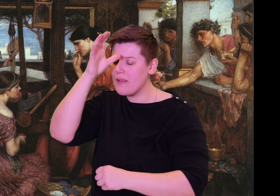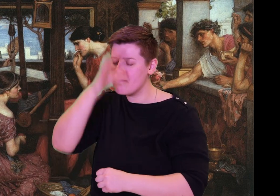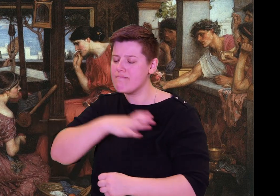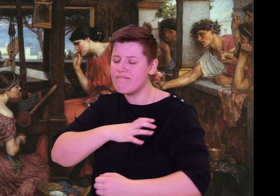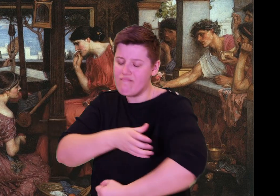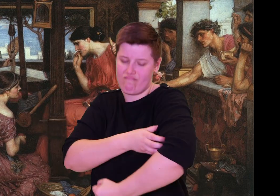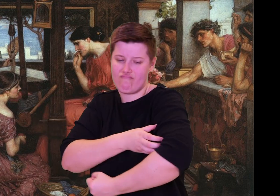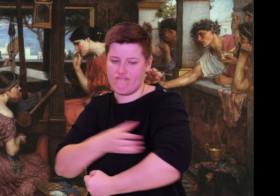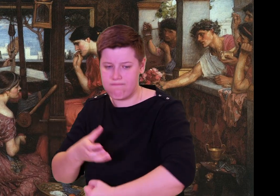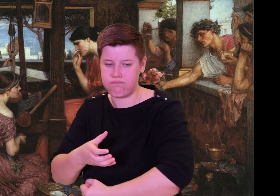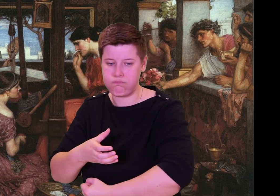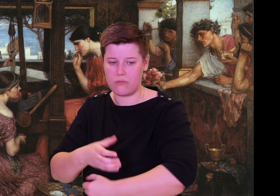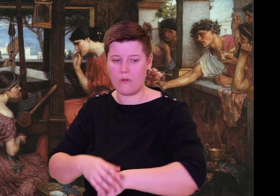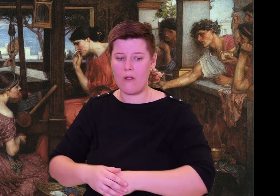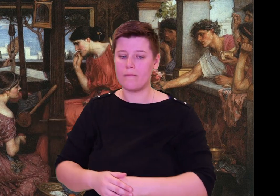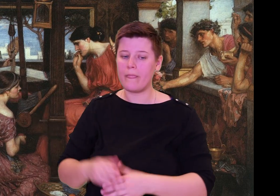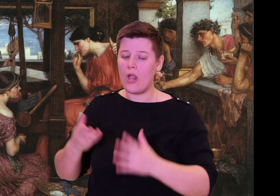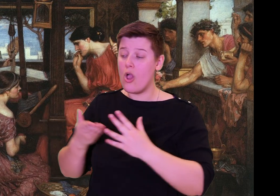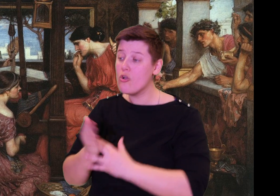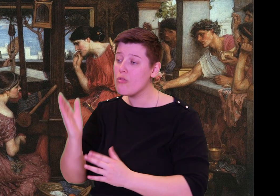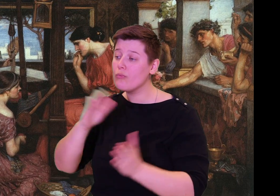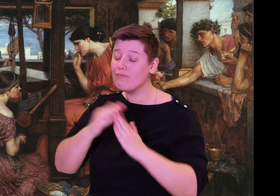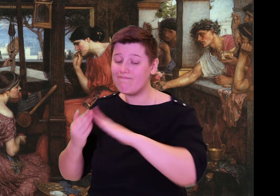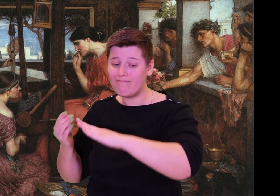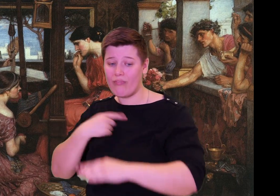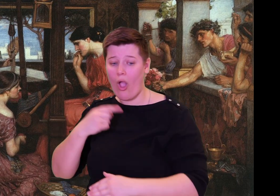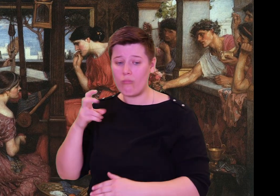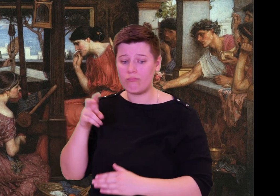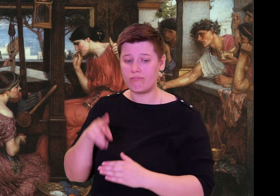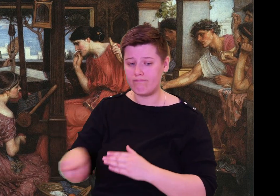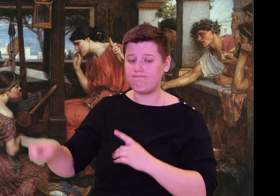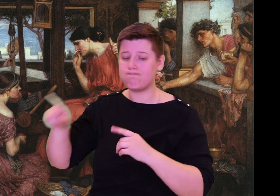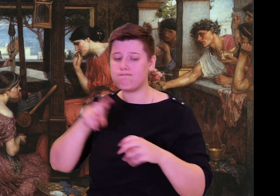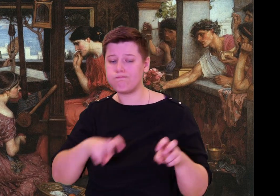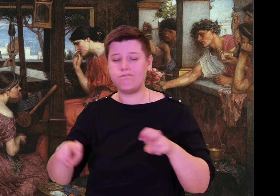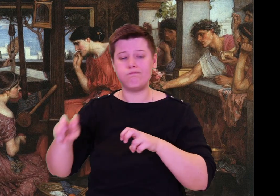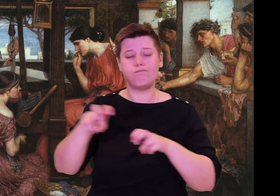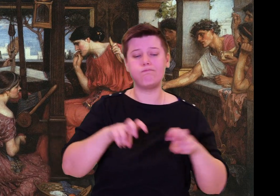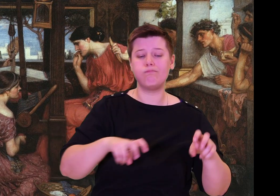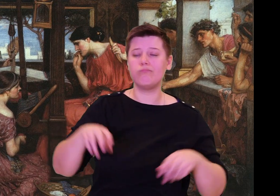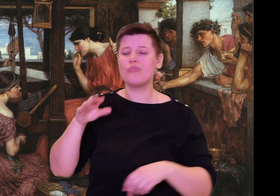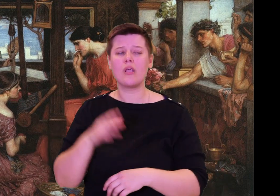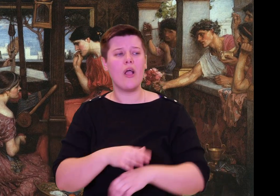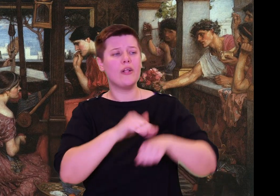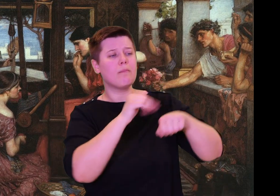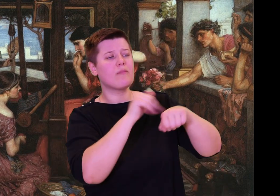the strength of men, in sturdy skins. And I will go through town calling for